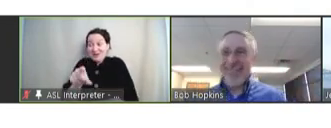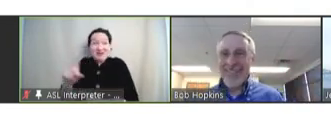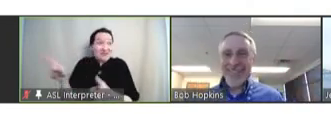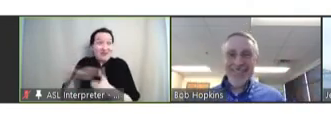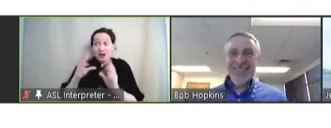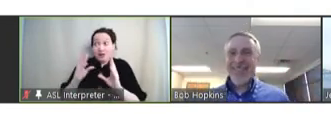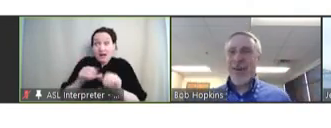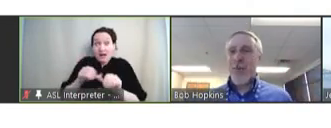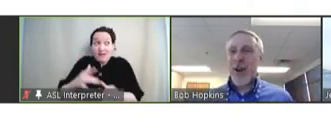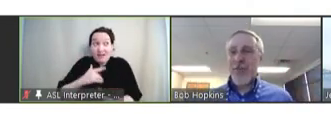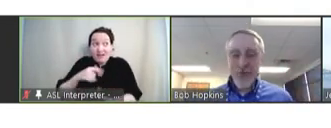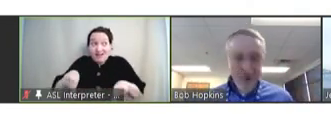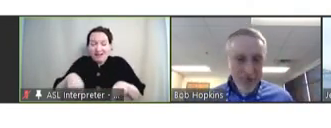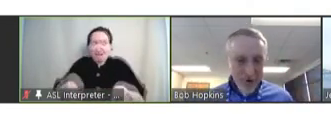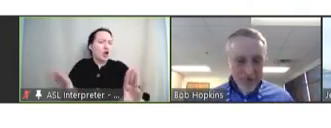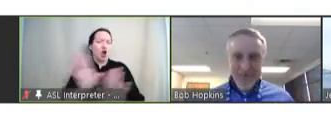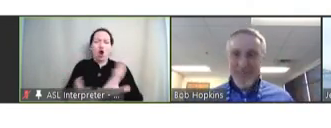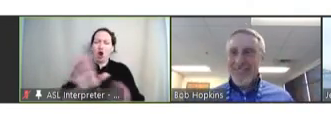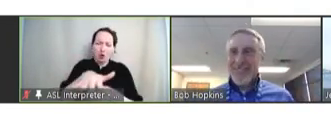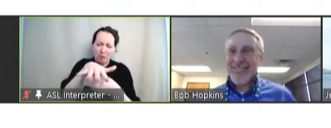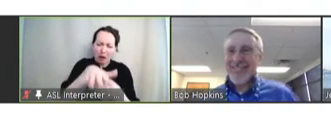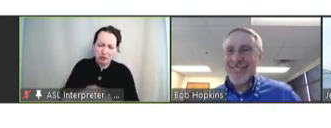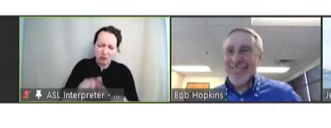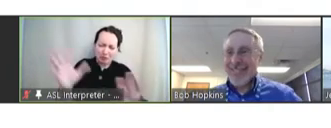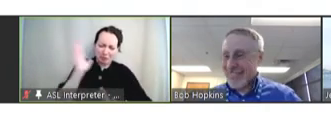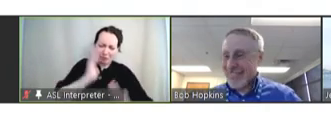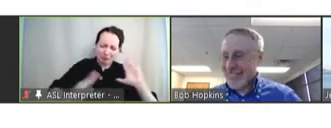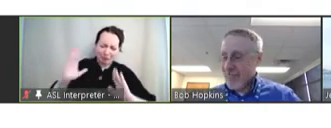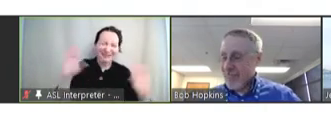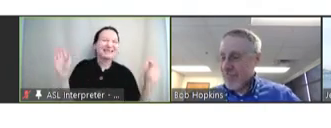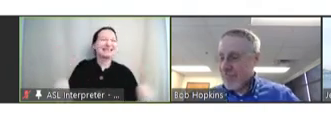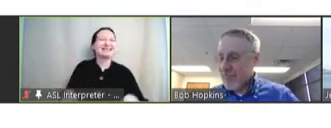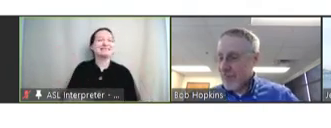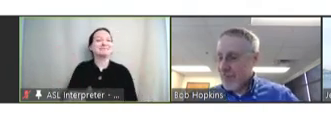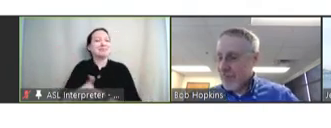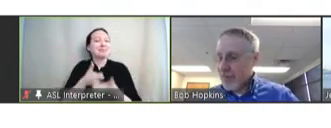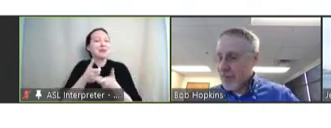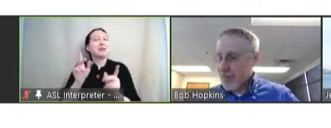Robert Hopkins: No pressure, no pressure. Jeff Duchin: But, I appreciate it. I wanted to follow up a little bit on David's question.